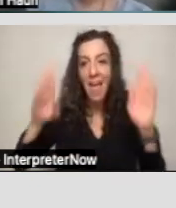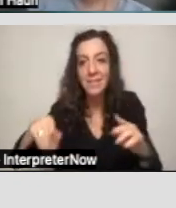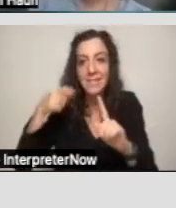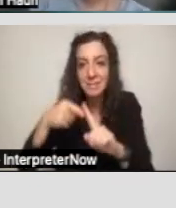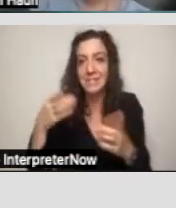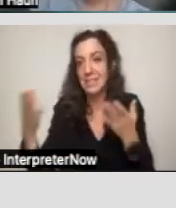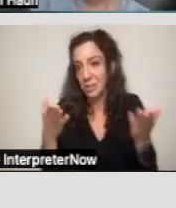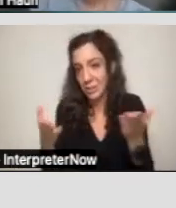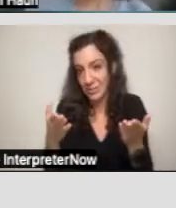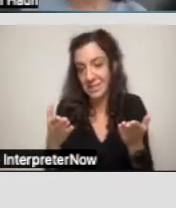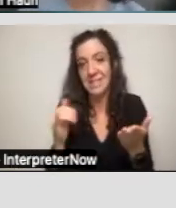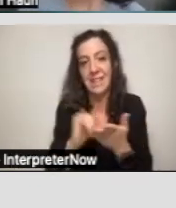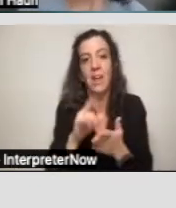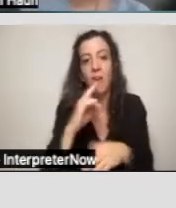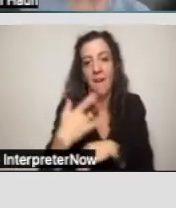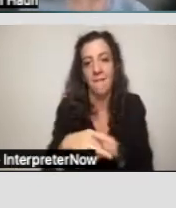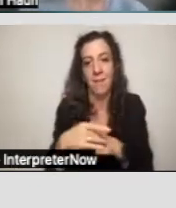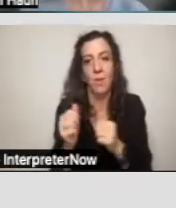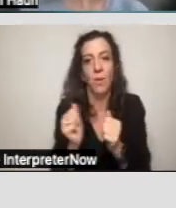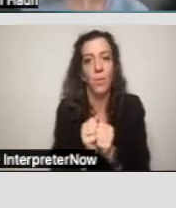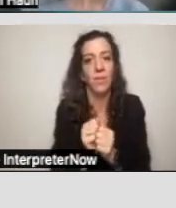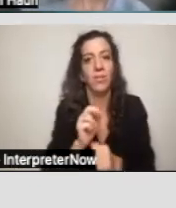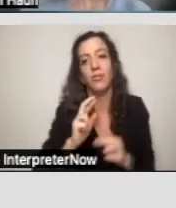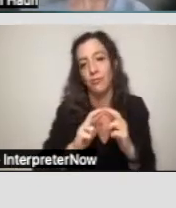that are available through regional centers.